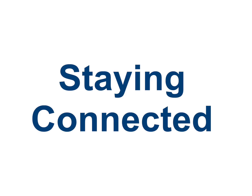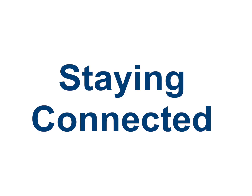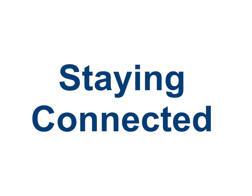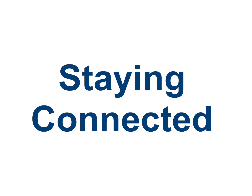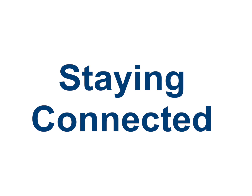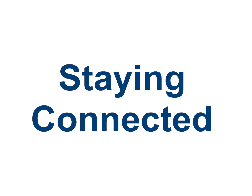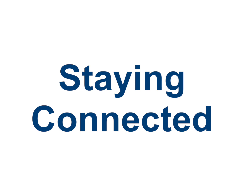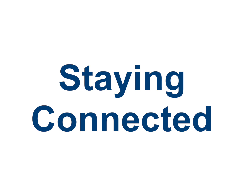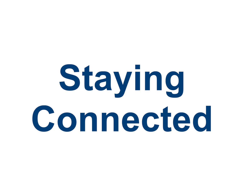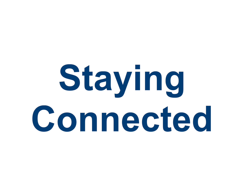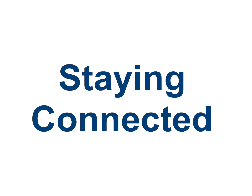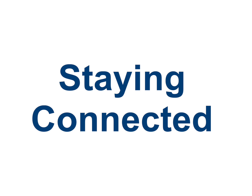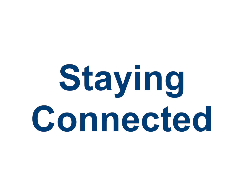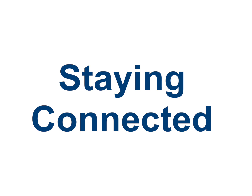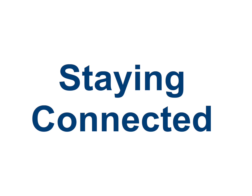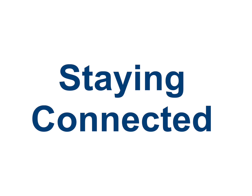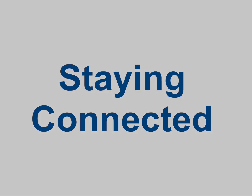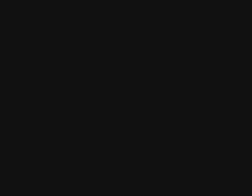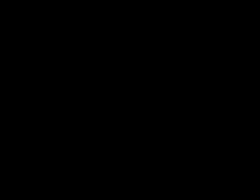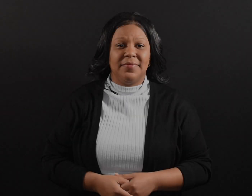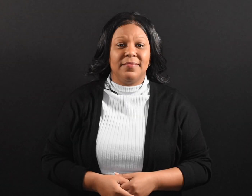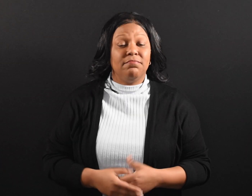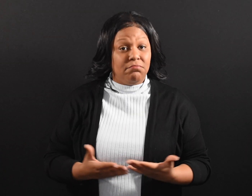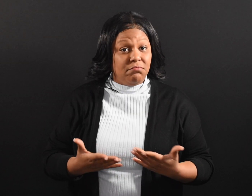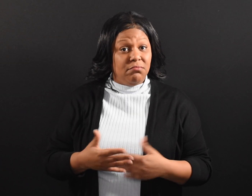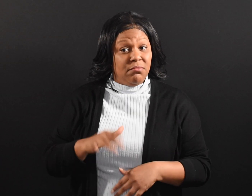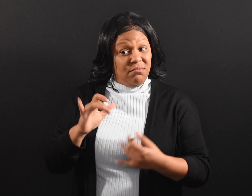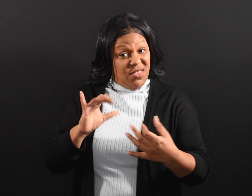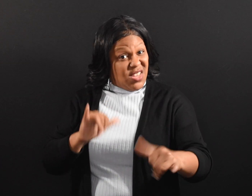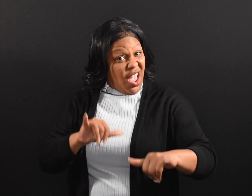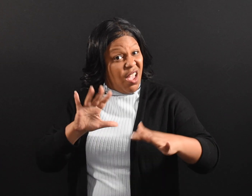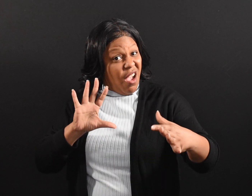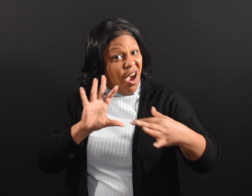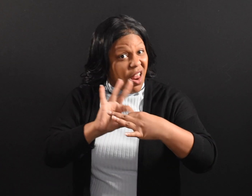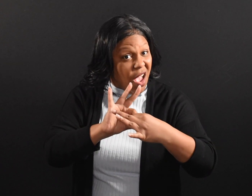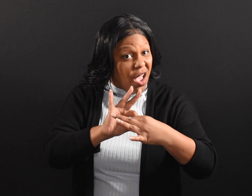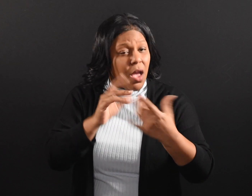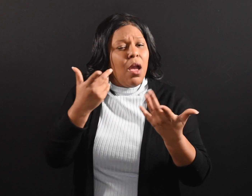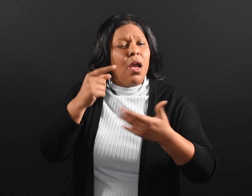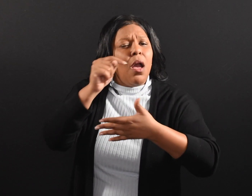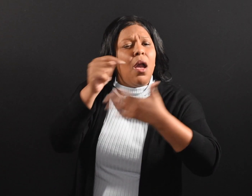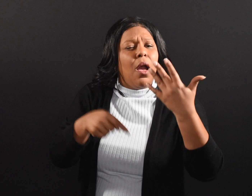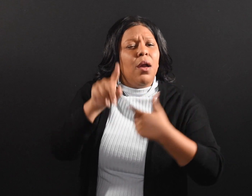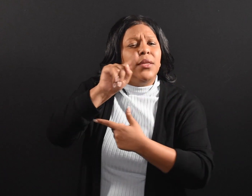Staying Connected Tips to remain connected while